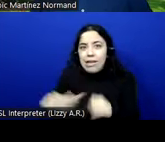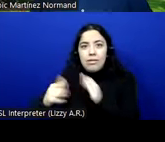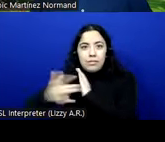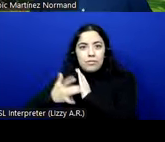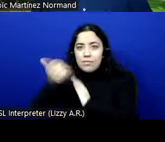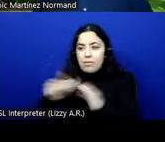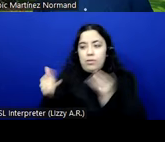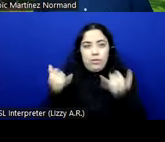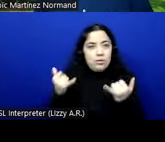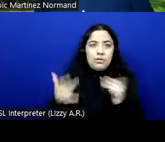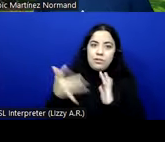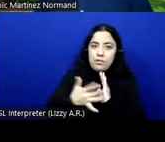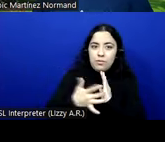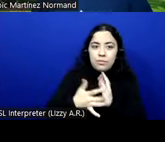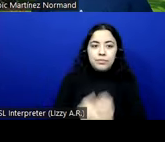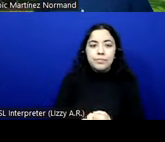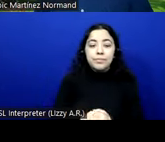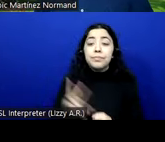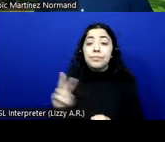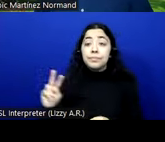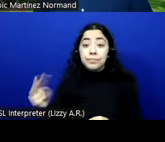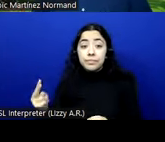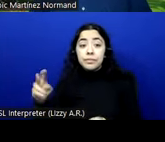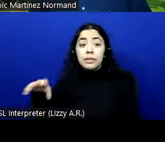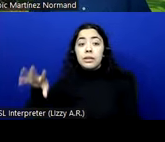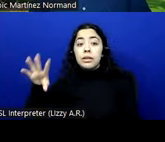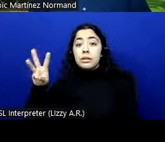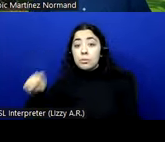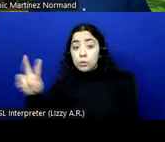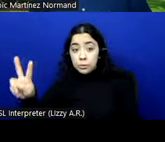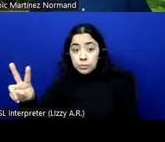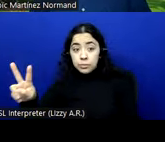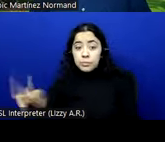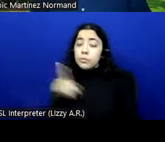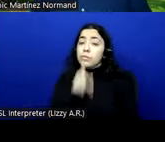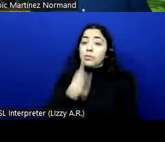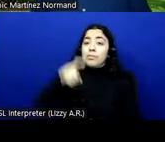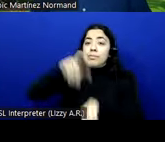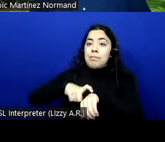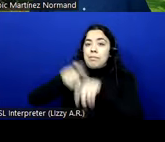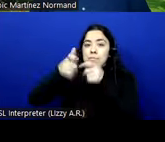Then we have the real deal of Chapter 6 with the Real-time text functionality. And yes,